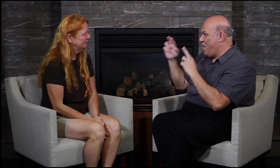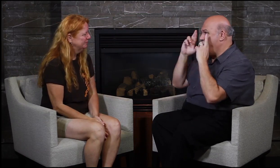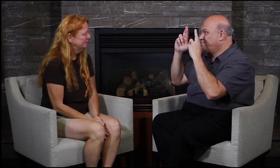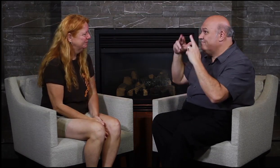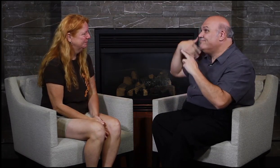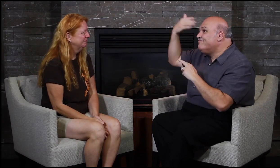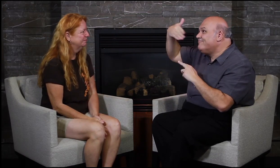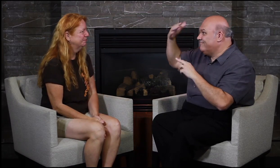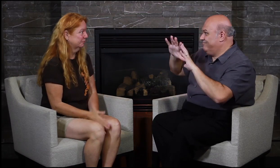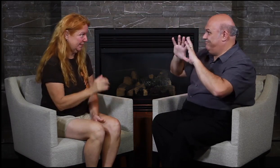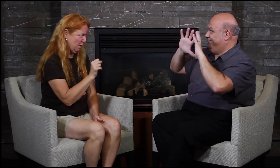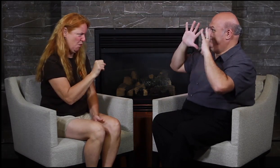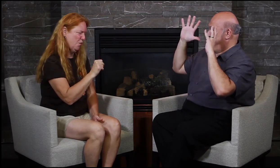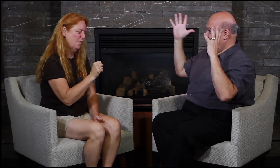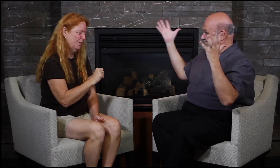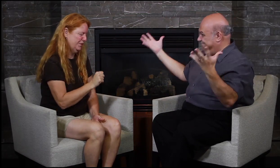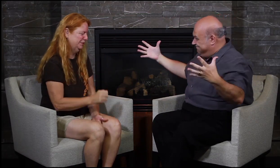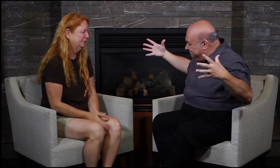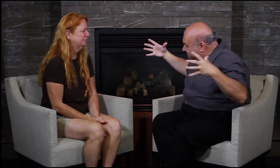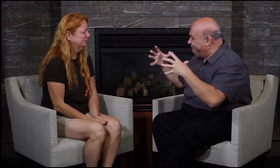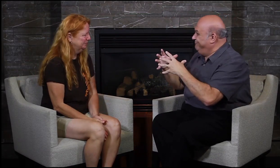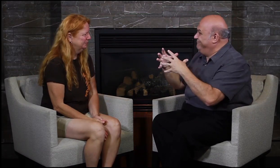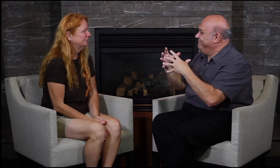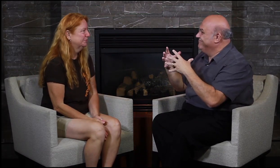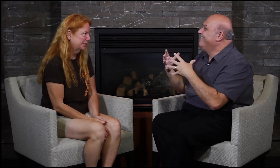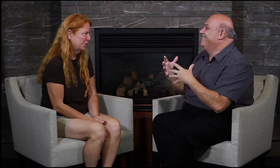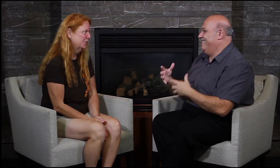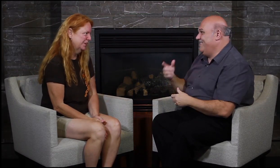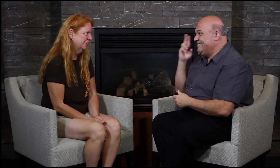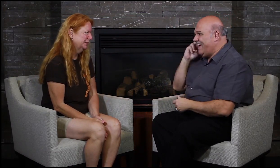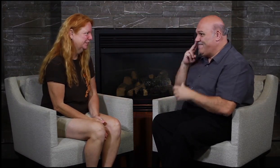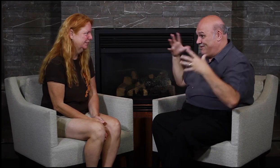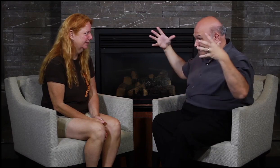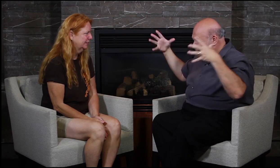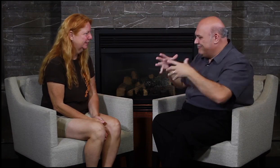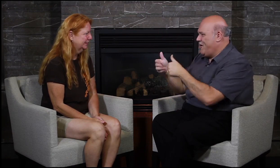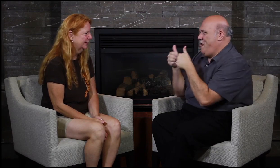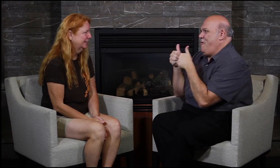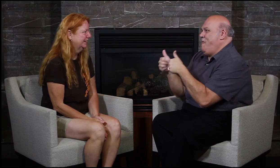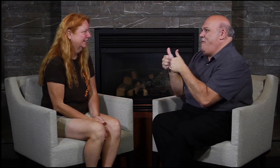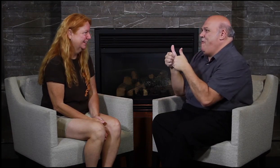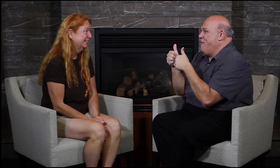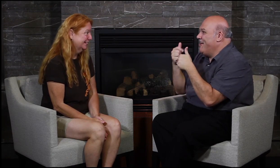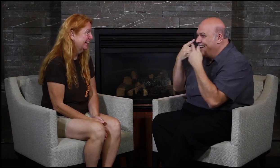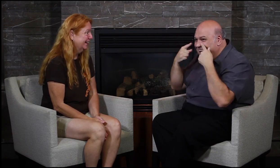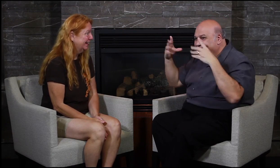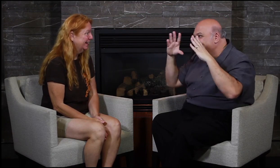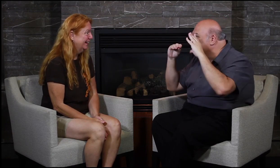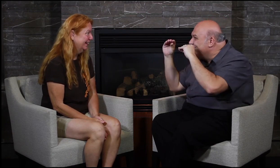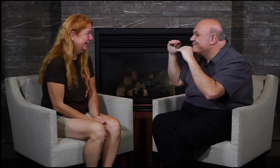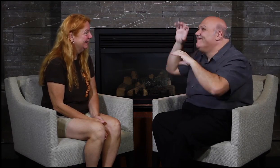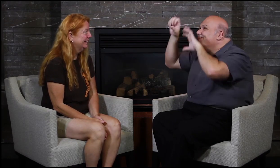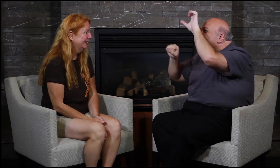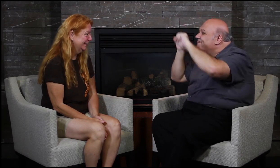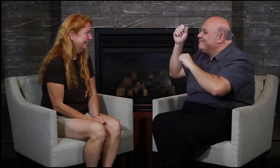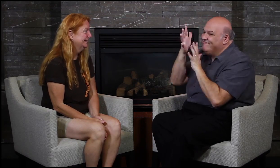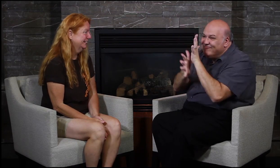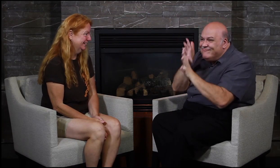You hope to have more Deaf groups from all over the world to get know other